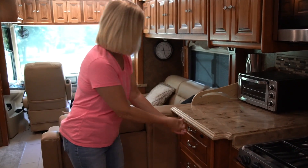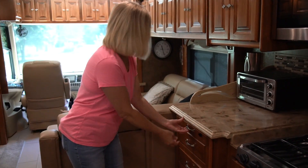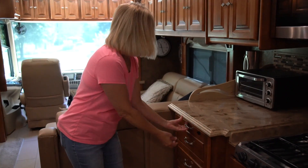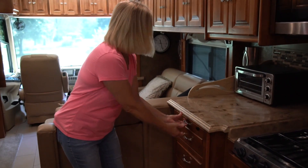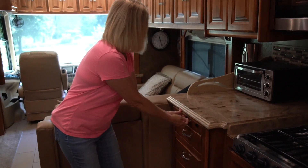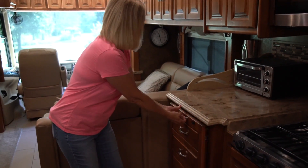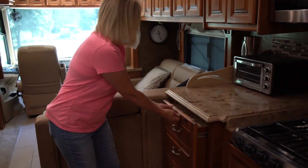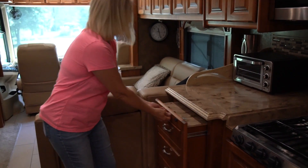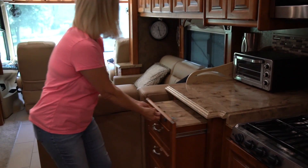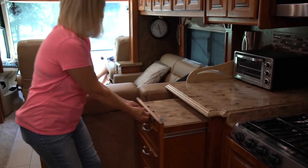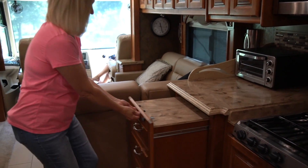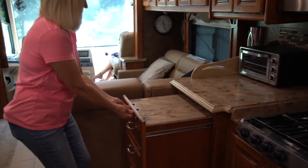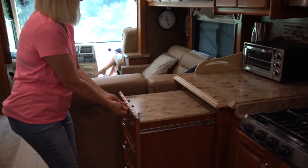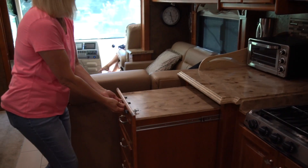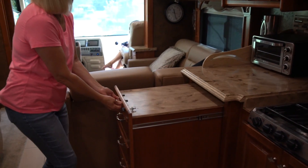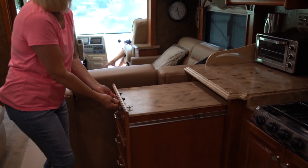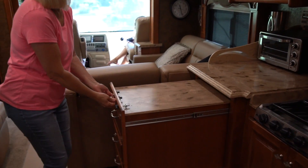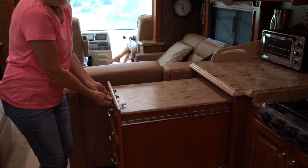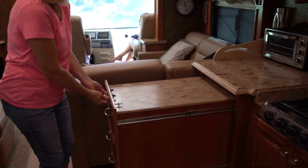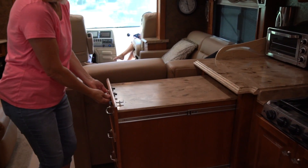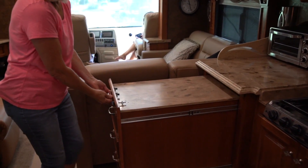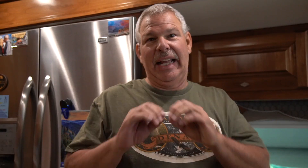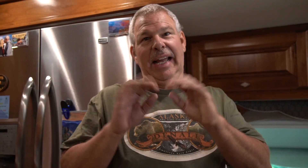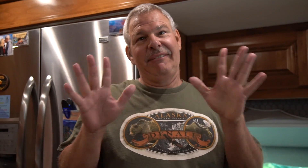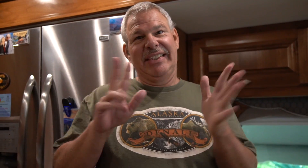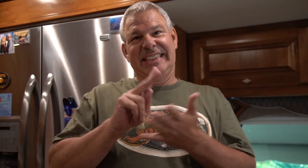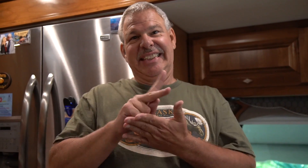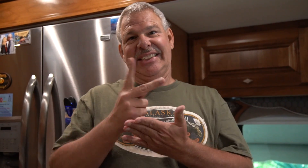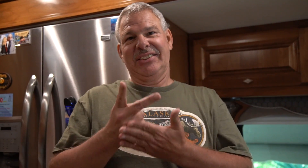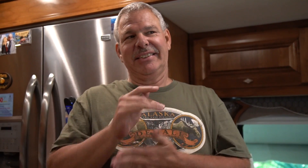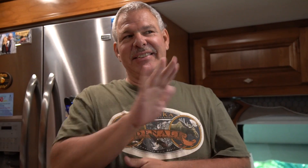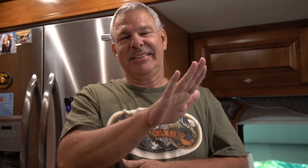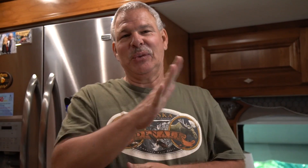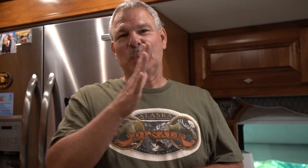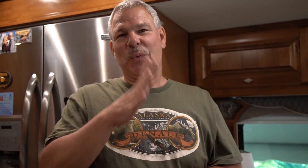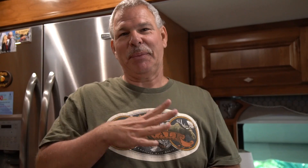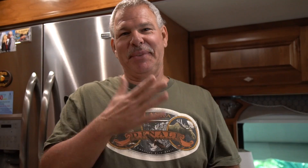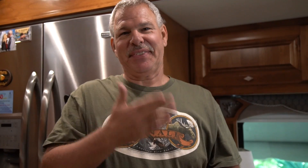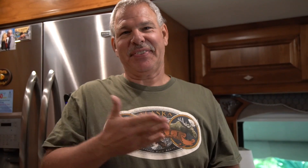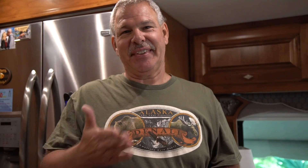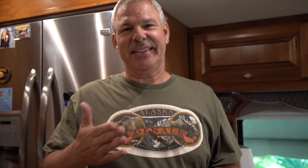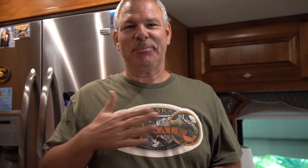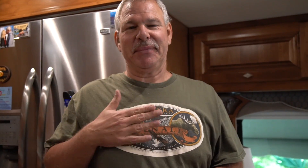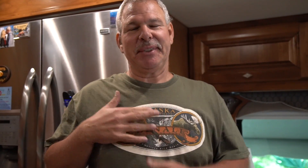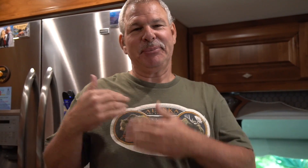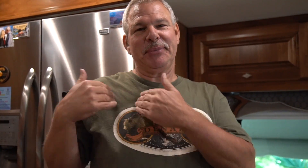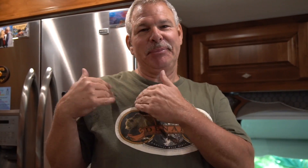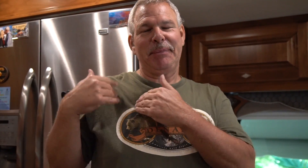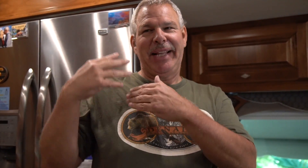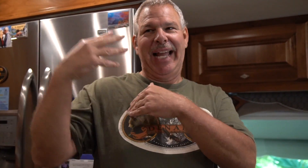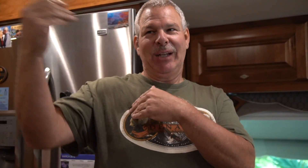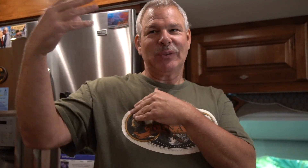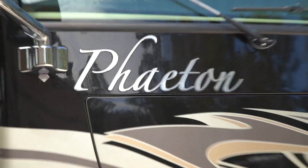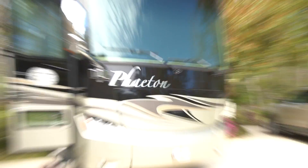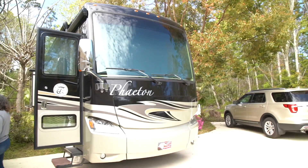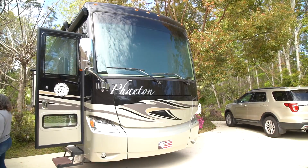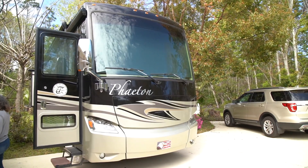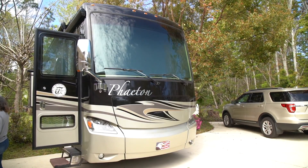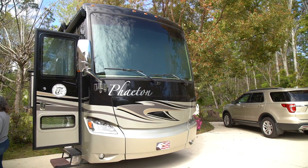When we don't need more room... Obviously the kitchen is this woman's thing. My responsibility is outside...